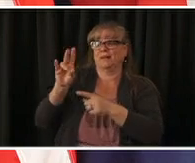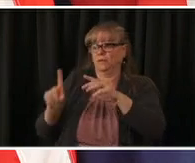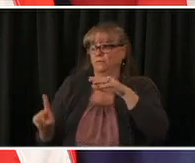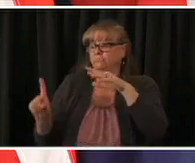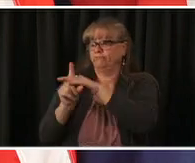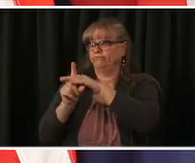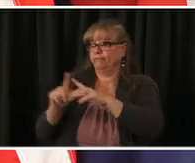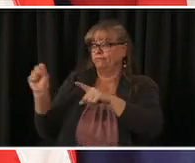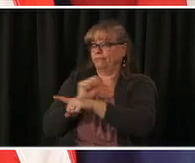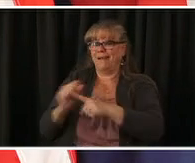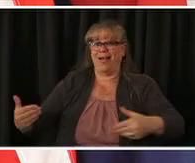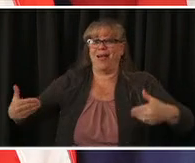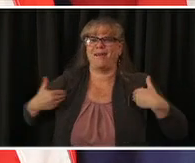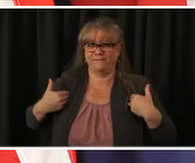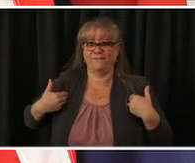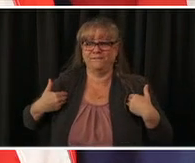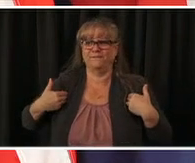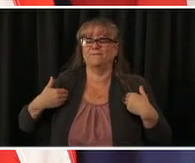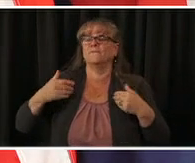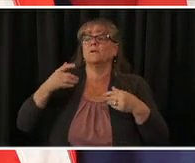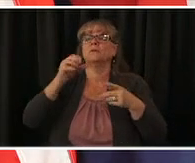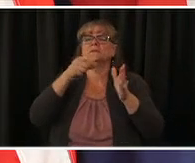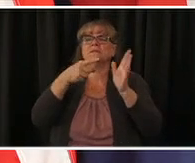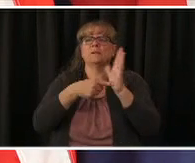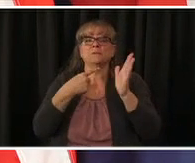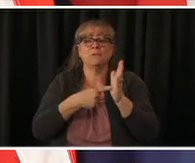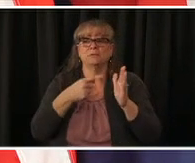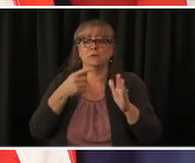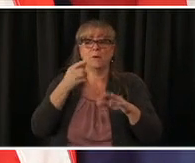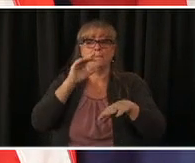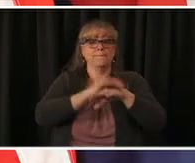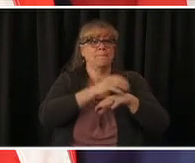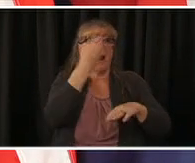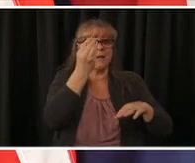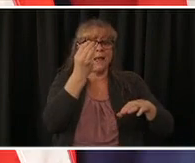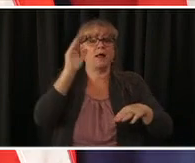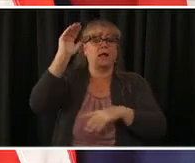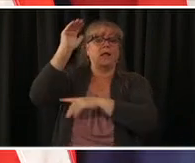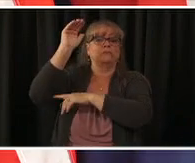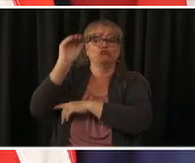usually a dip on mondays sometimes even into tuesdays uh just for the way the reporting works